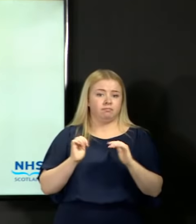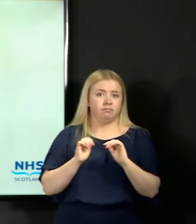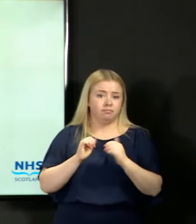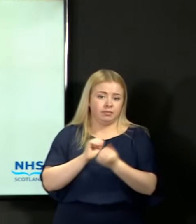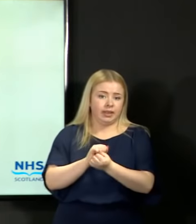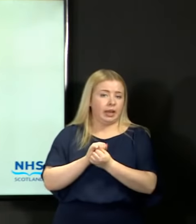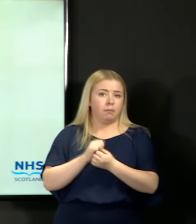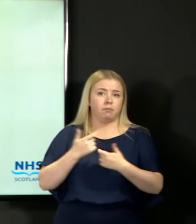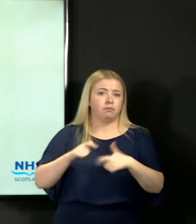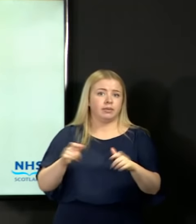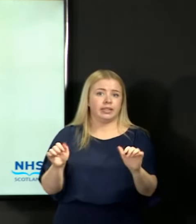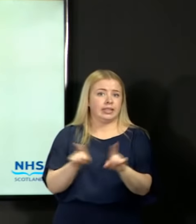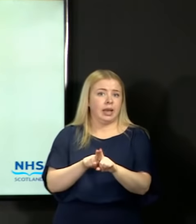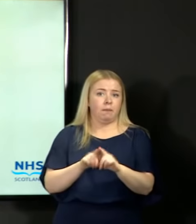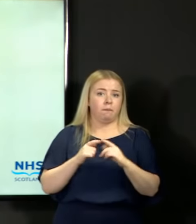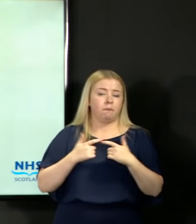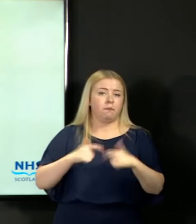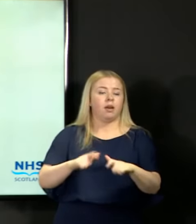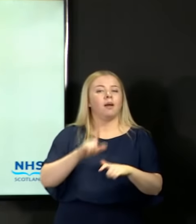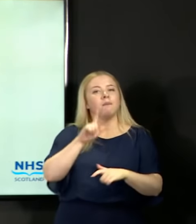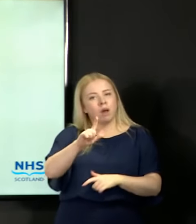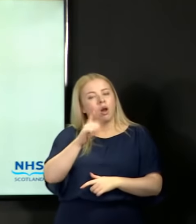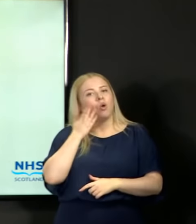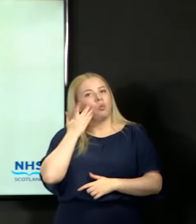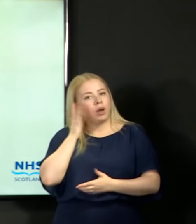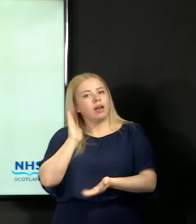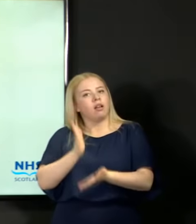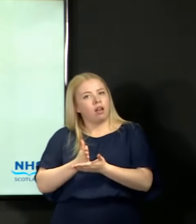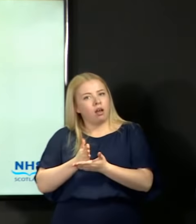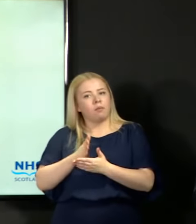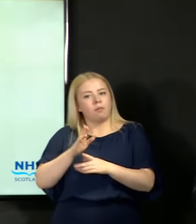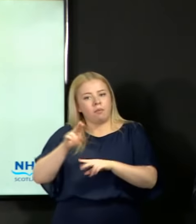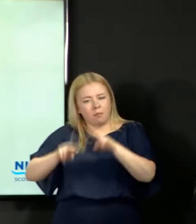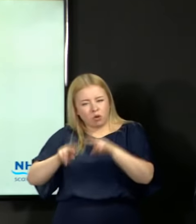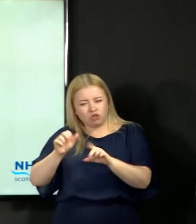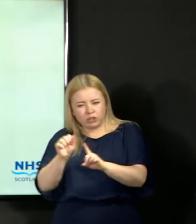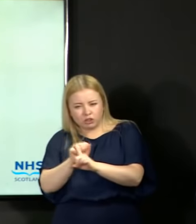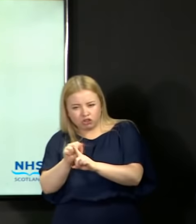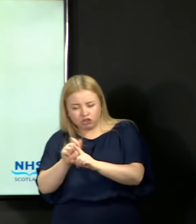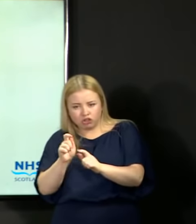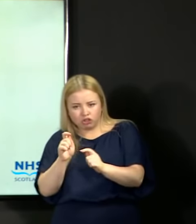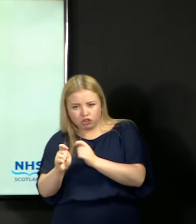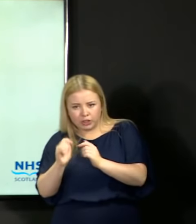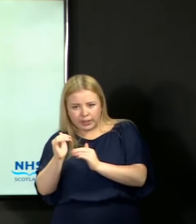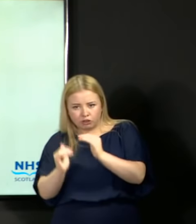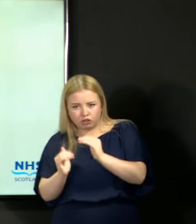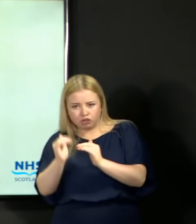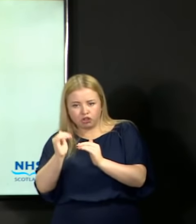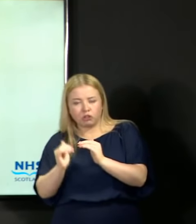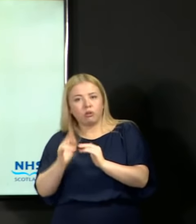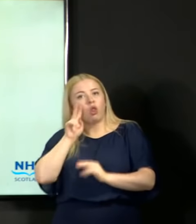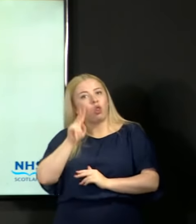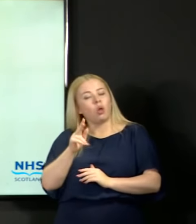to the exercise of moderation does the SQA look at particular past performance.